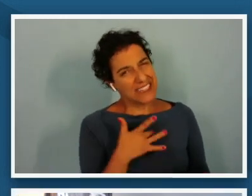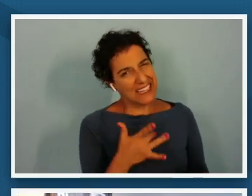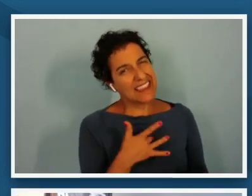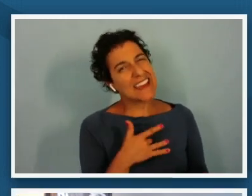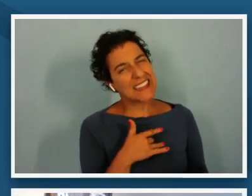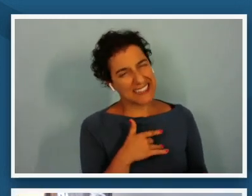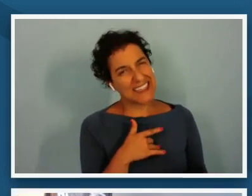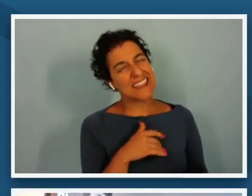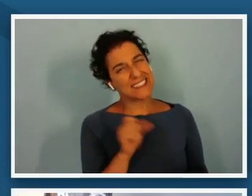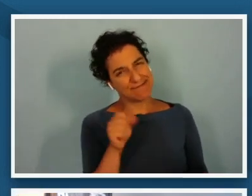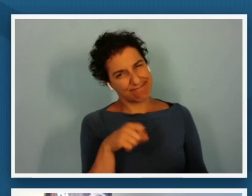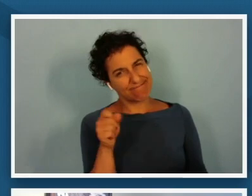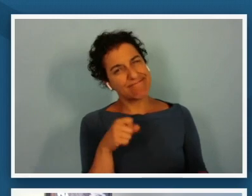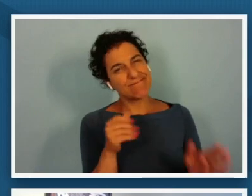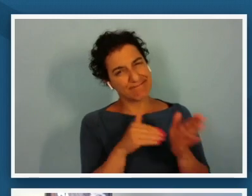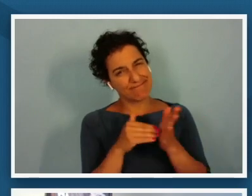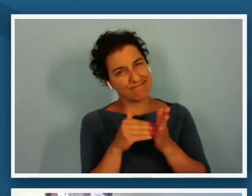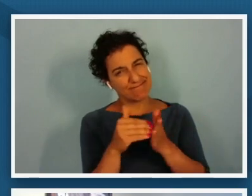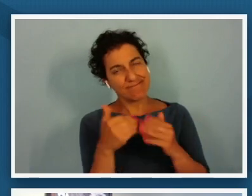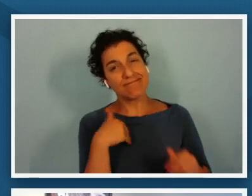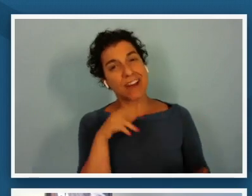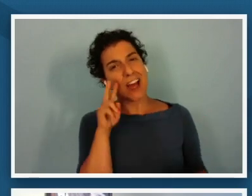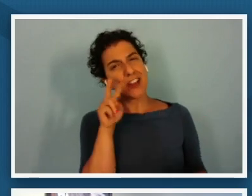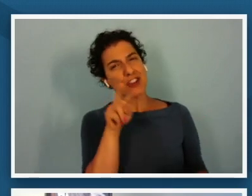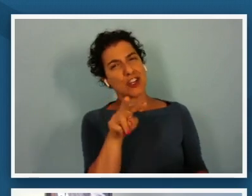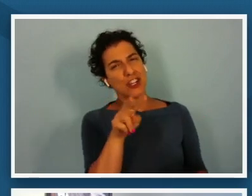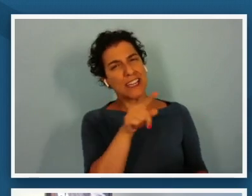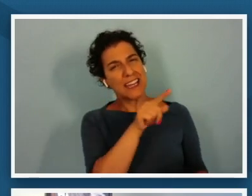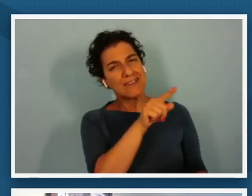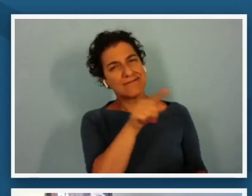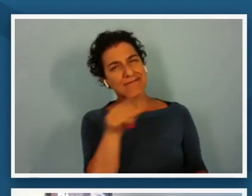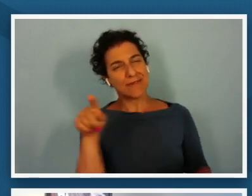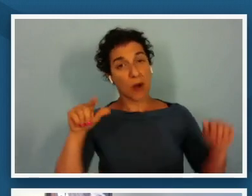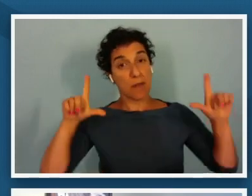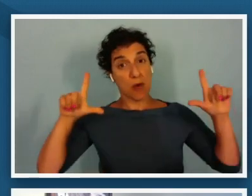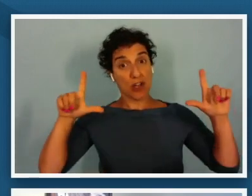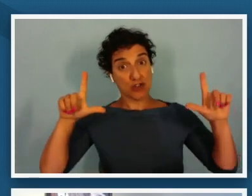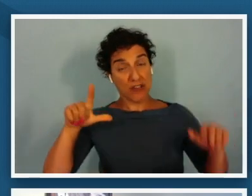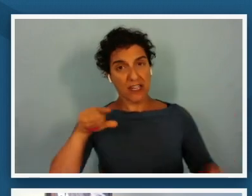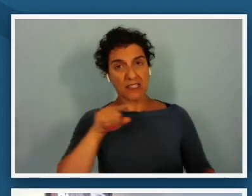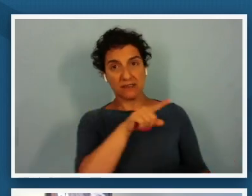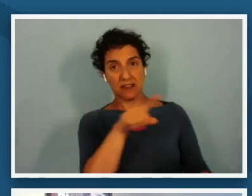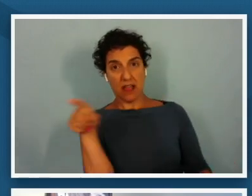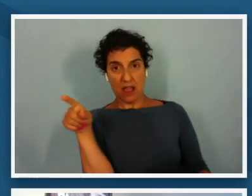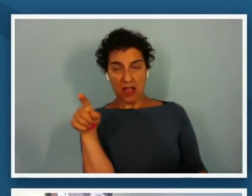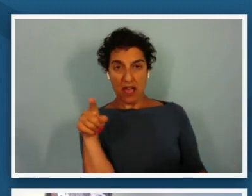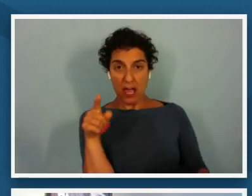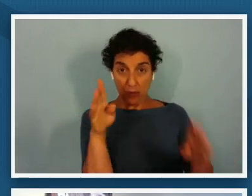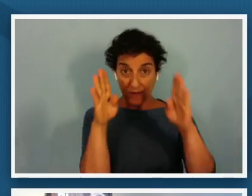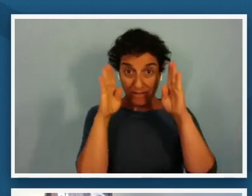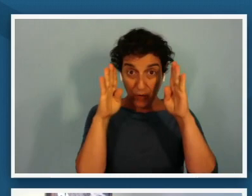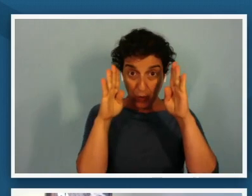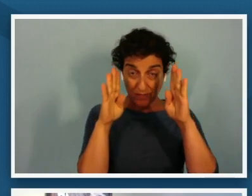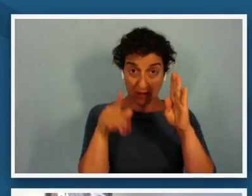when i look at portraits where we are